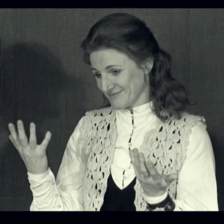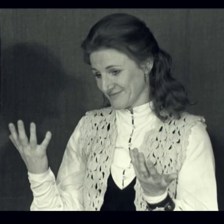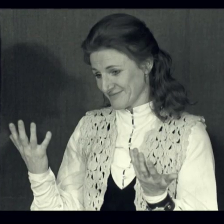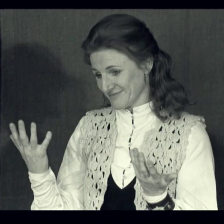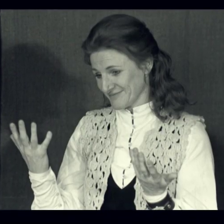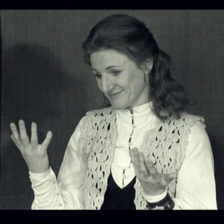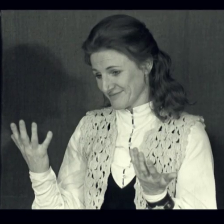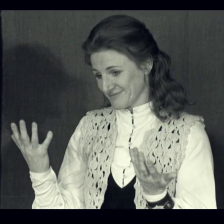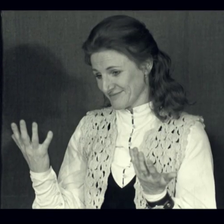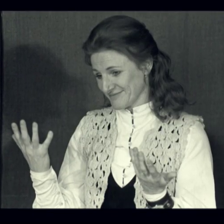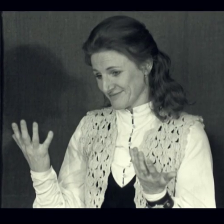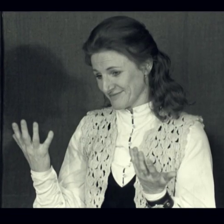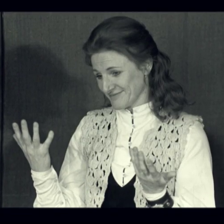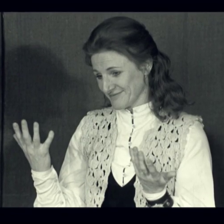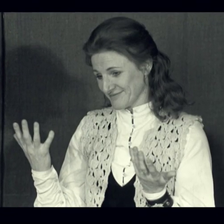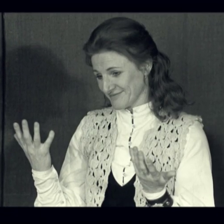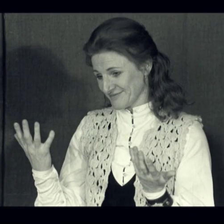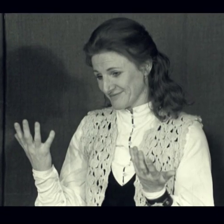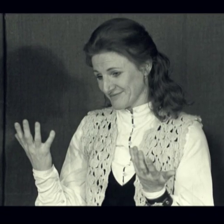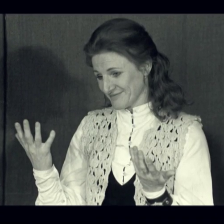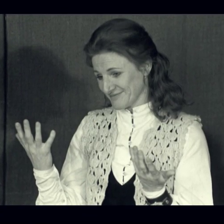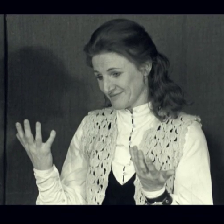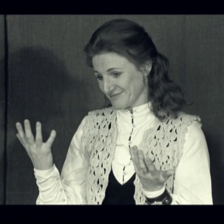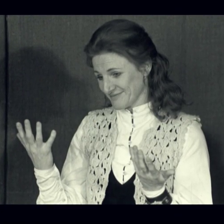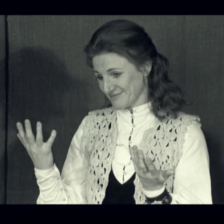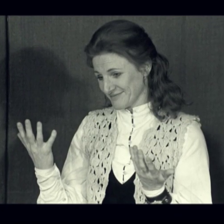All my life I've been writing poetry.